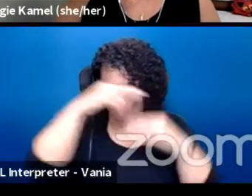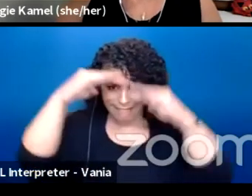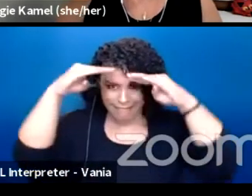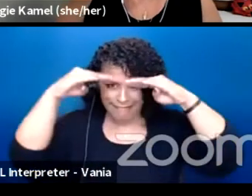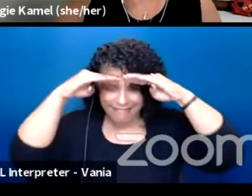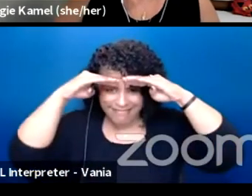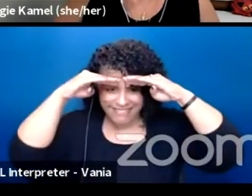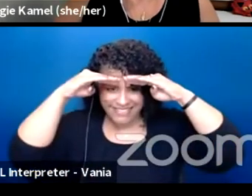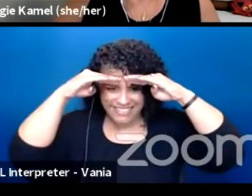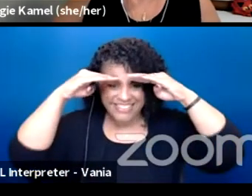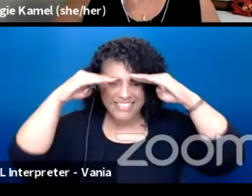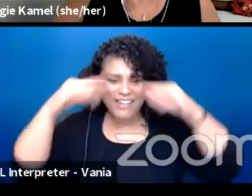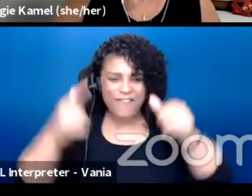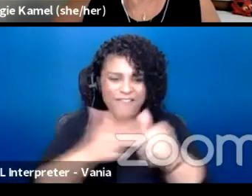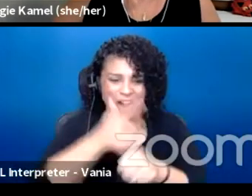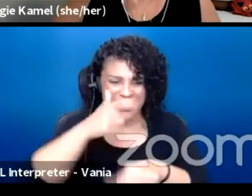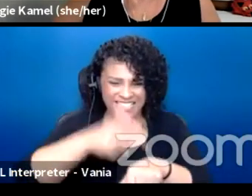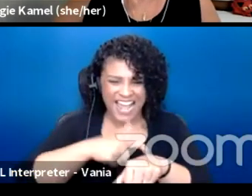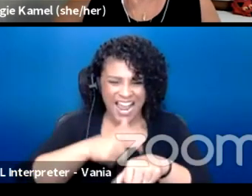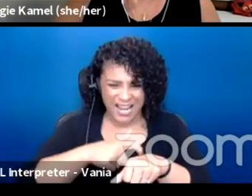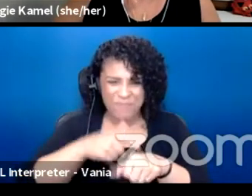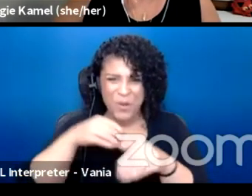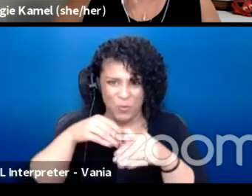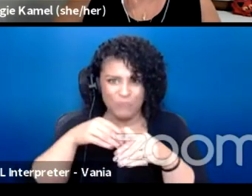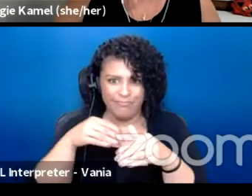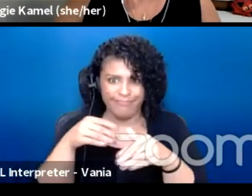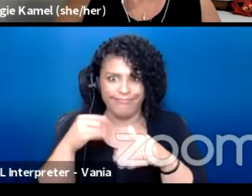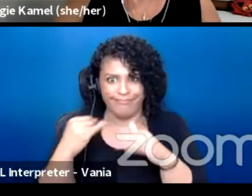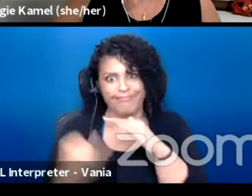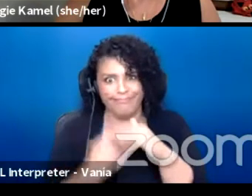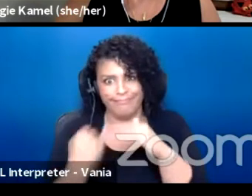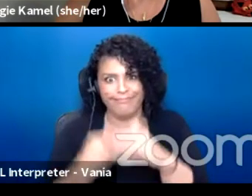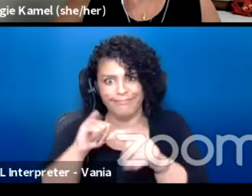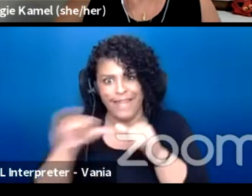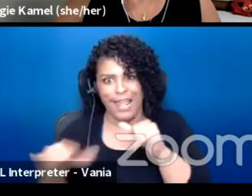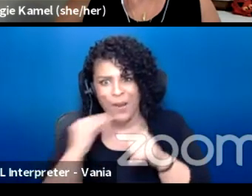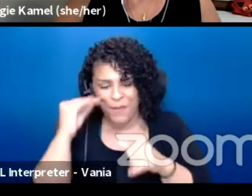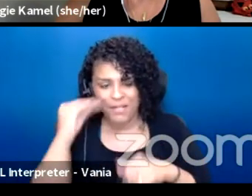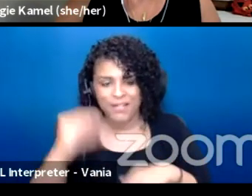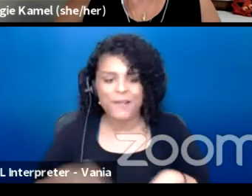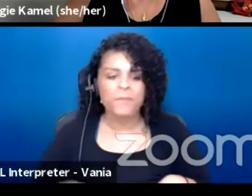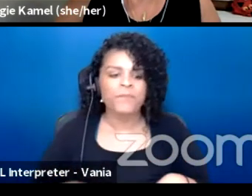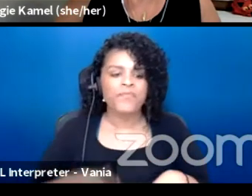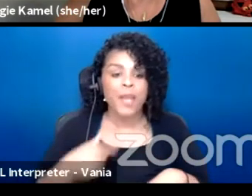after, when we went into quarantine. My background is actually a virtual background